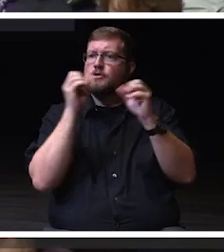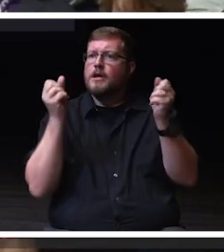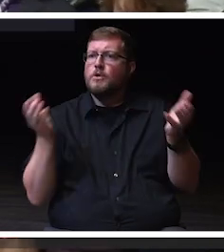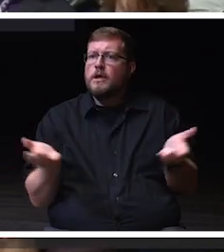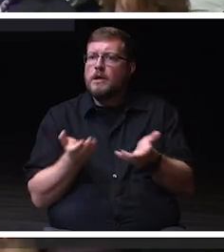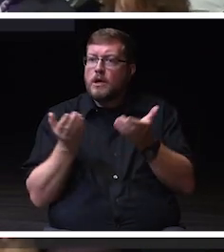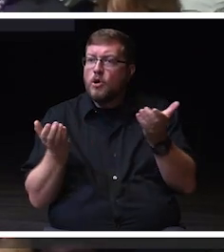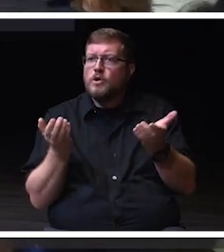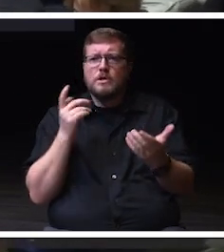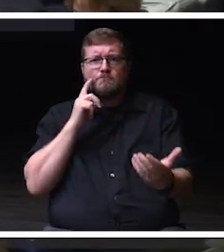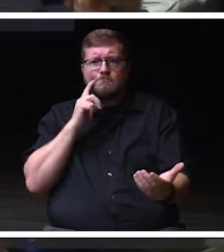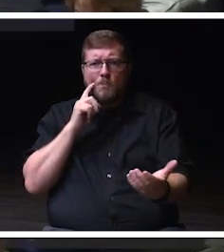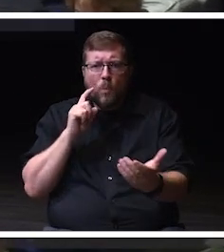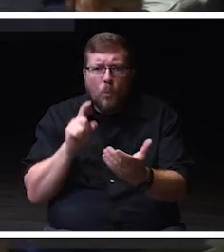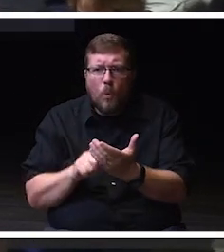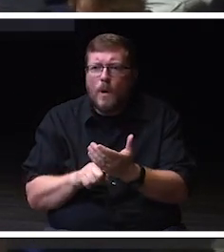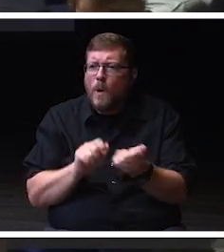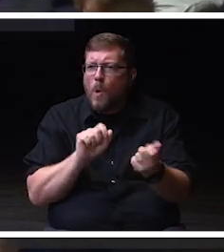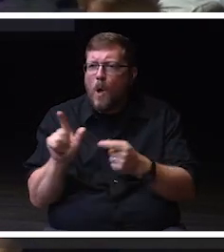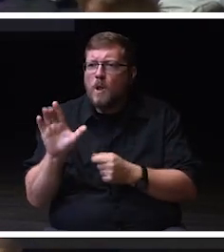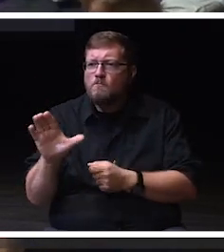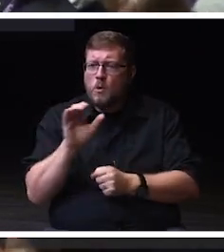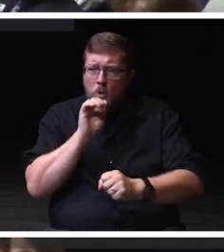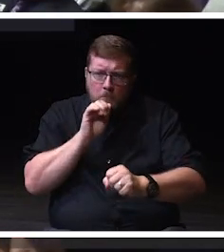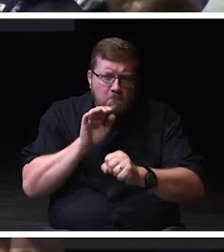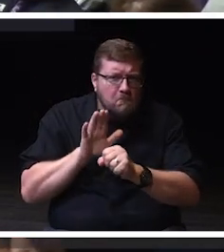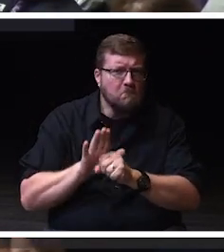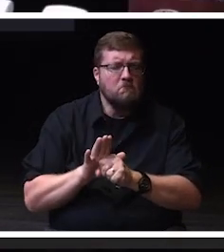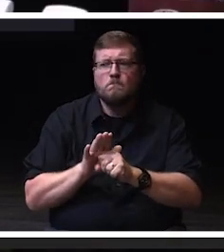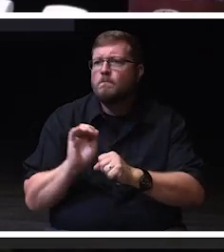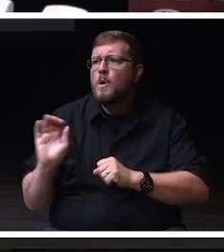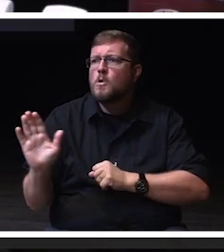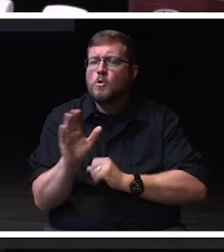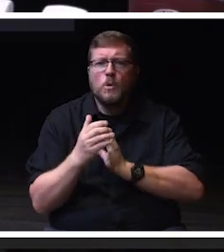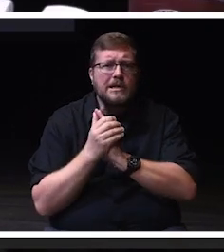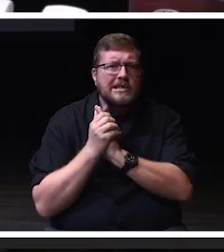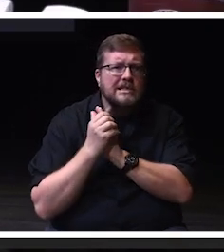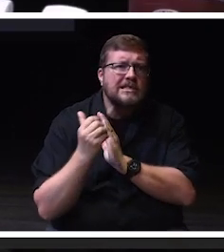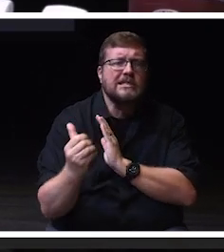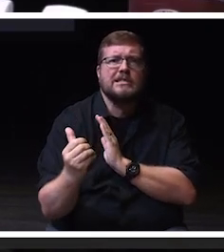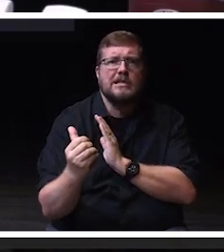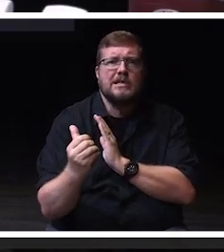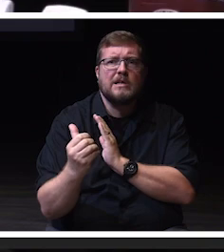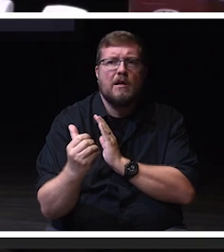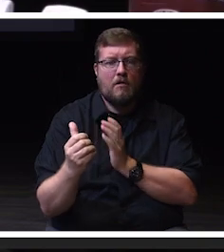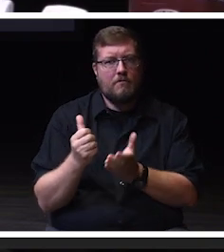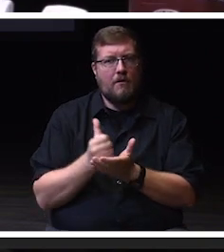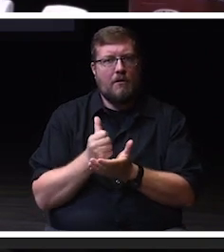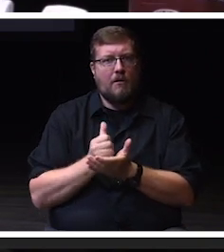firsthand the dedication and talent that make our university thrive.